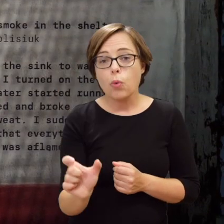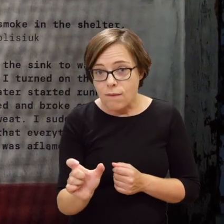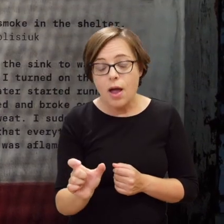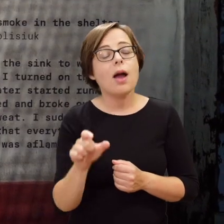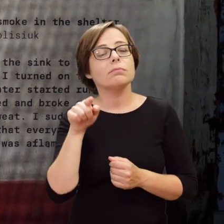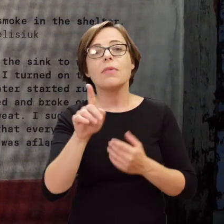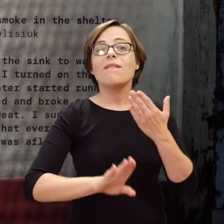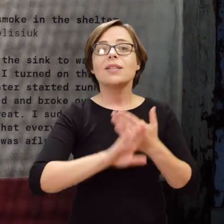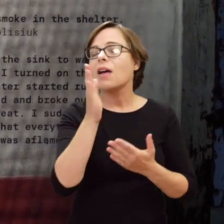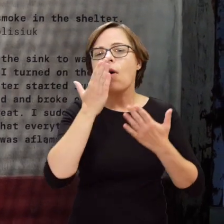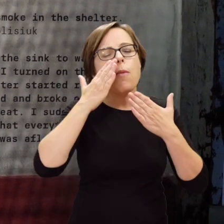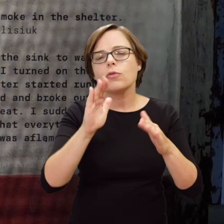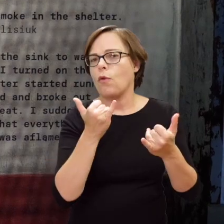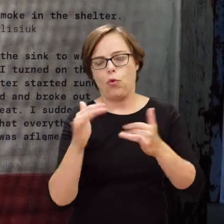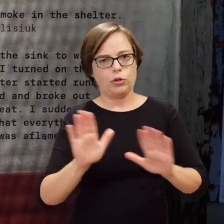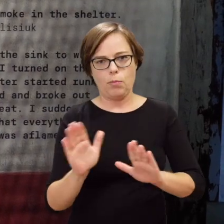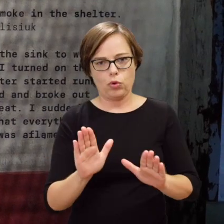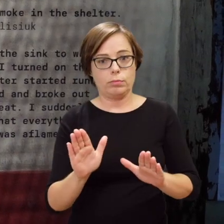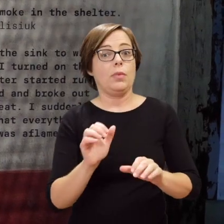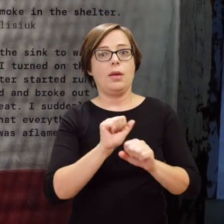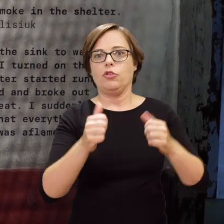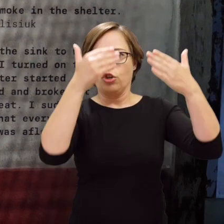Their words are present in the exhibition in various forms—